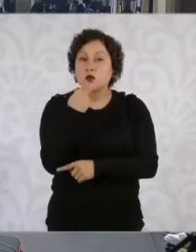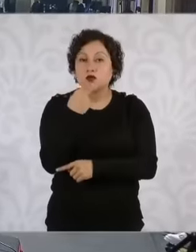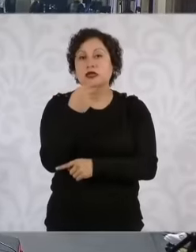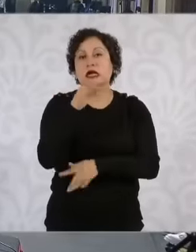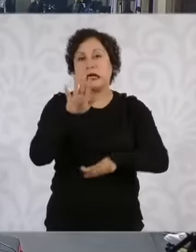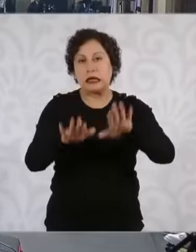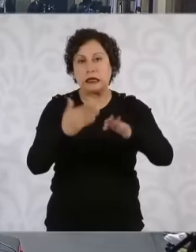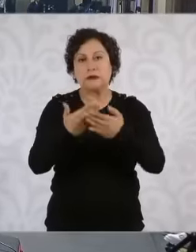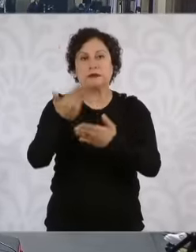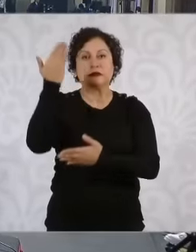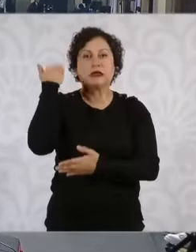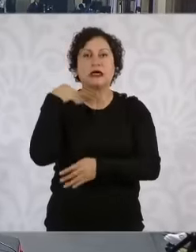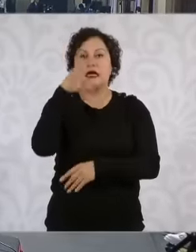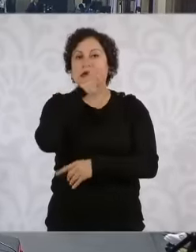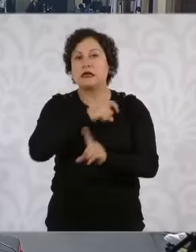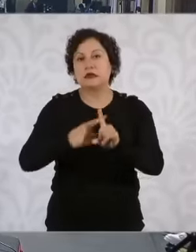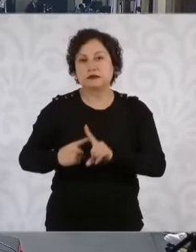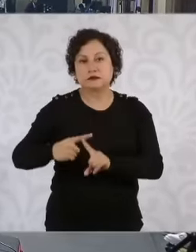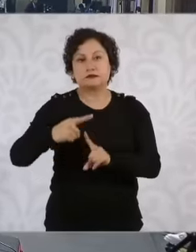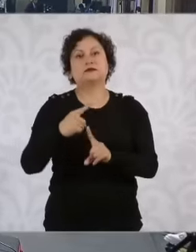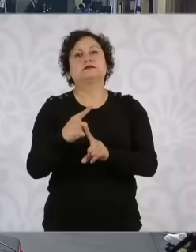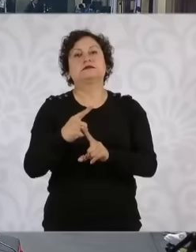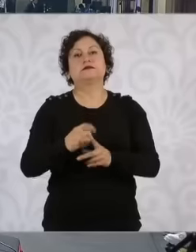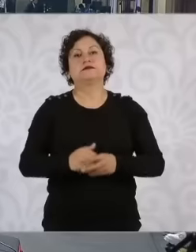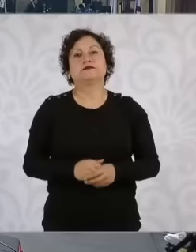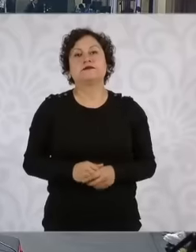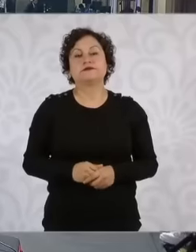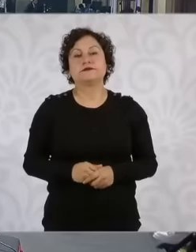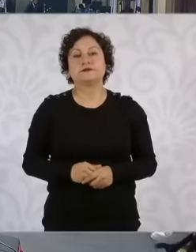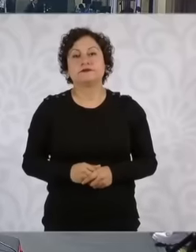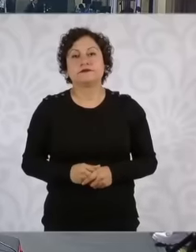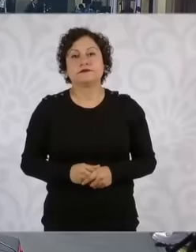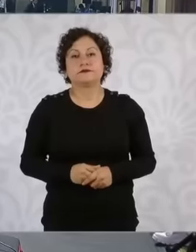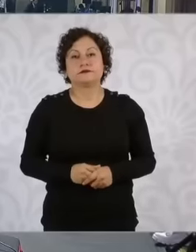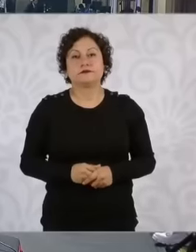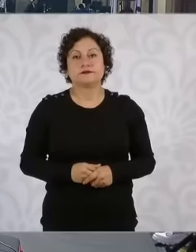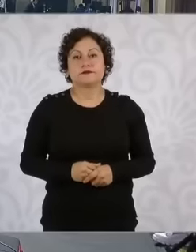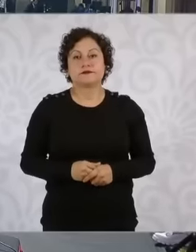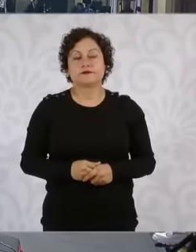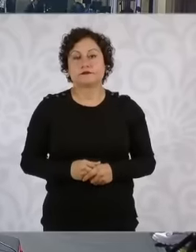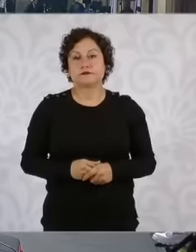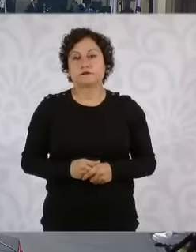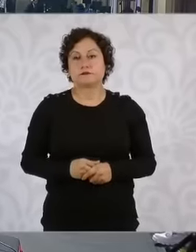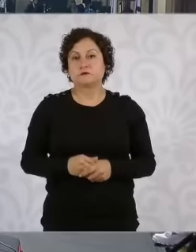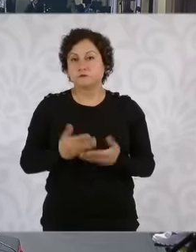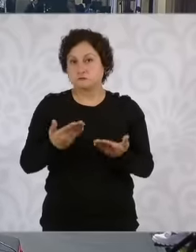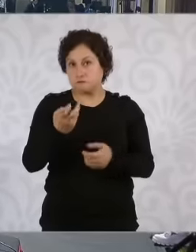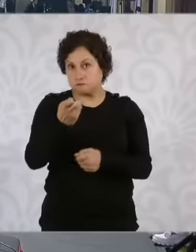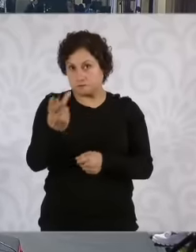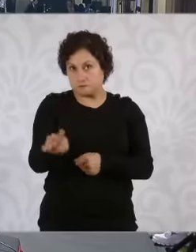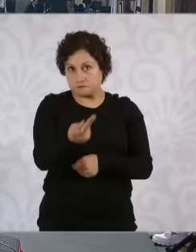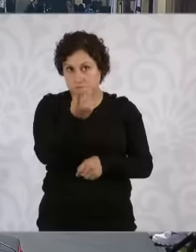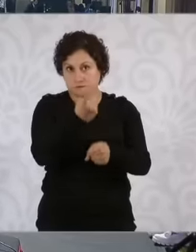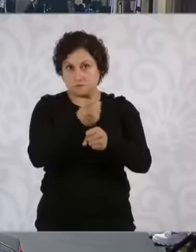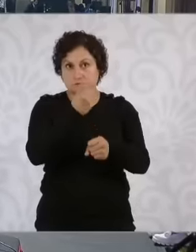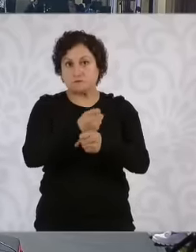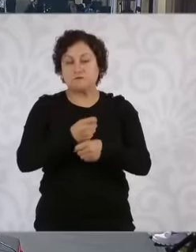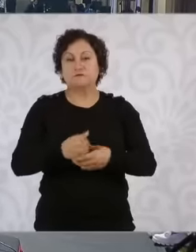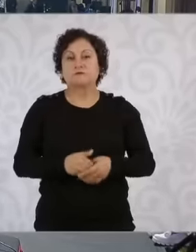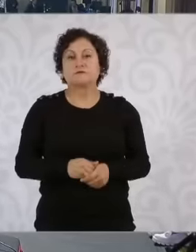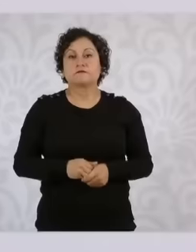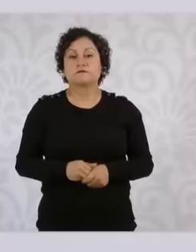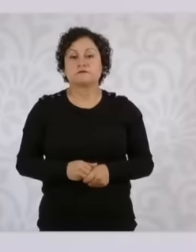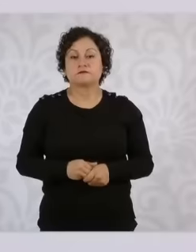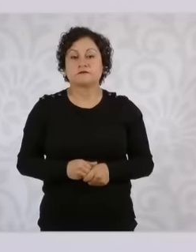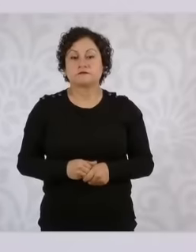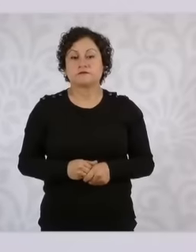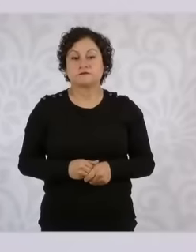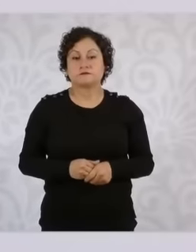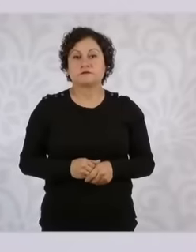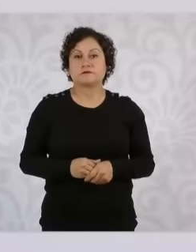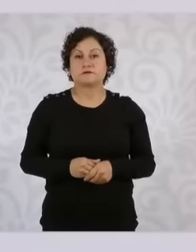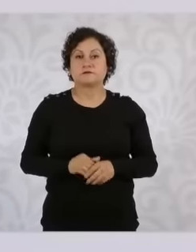that can reach 40 gr. That would be the first question. First, it doesn't work. If there is an increase,